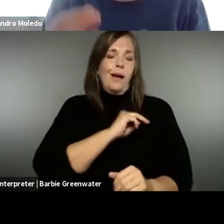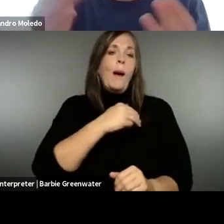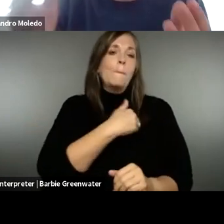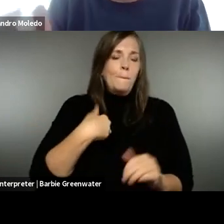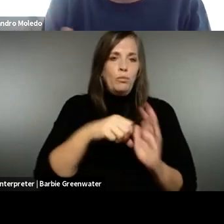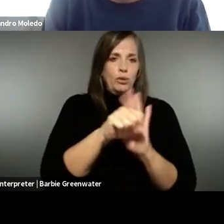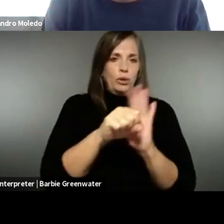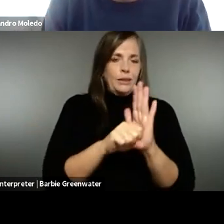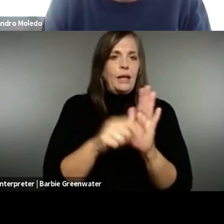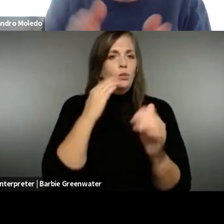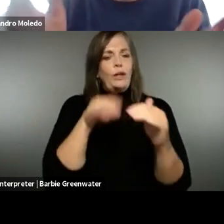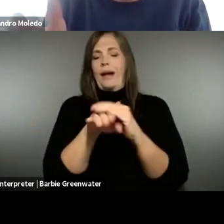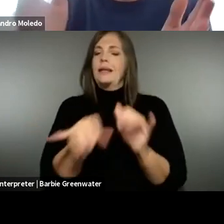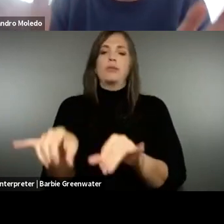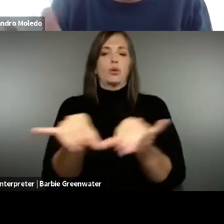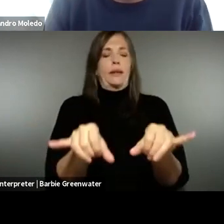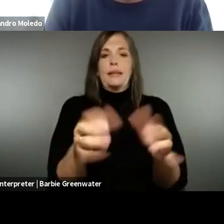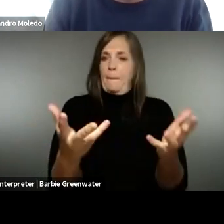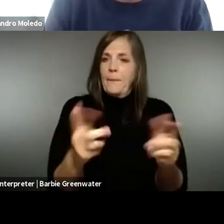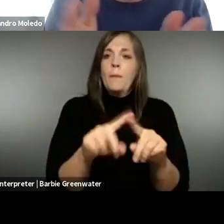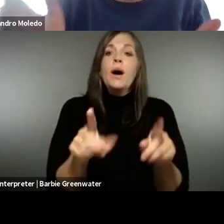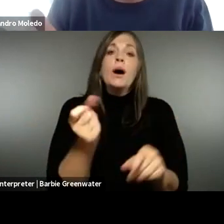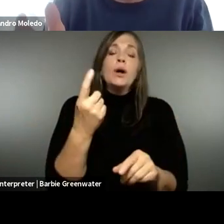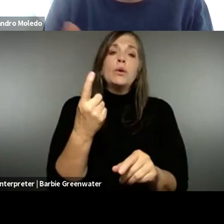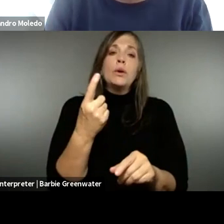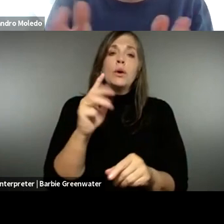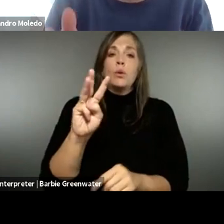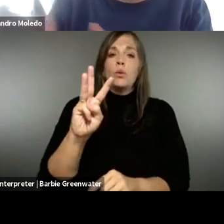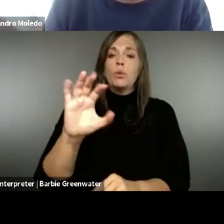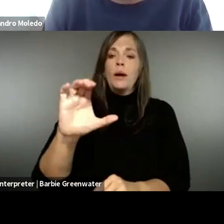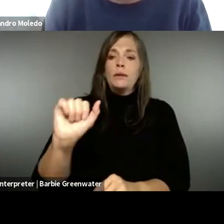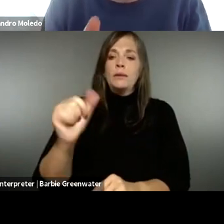applied at member state's level, the level of accessibility will remain the